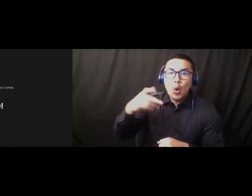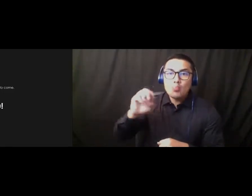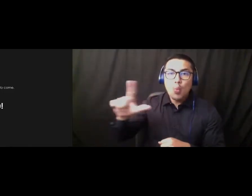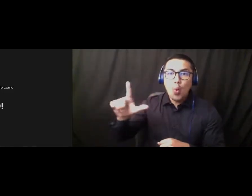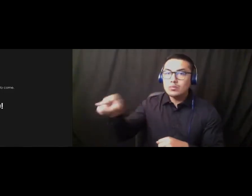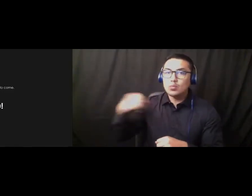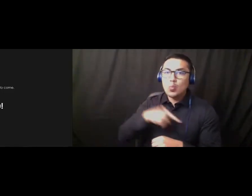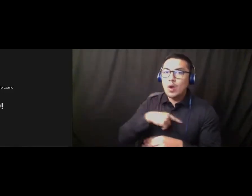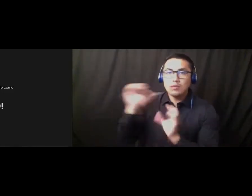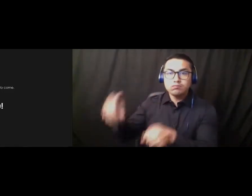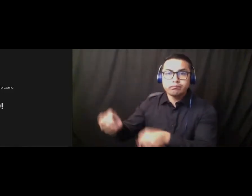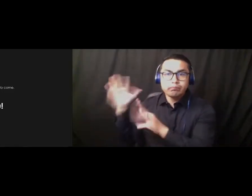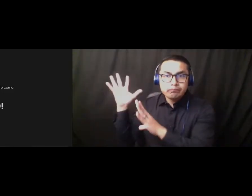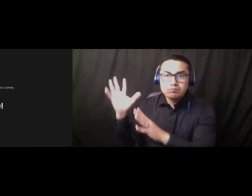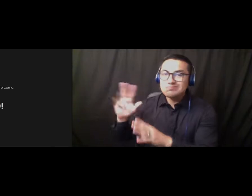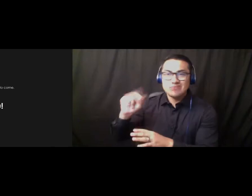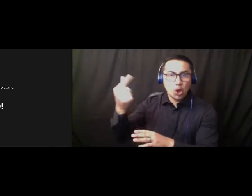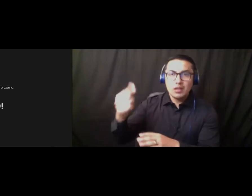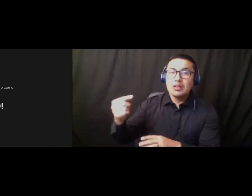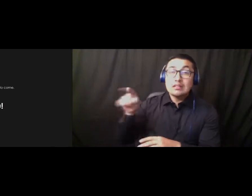been there since 1960. Uh-huh. It's uh,